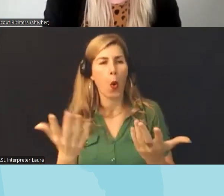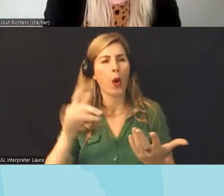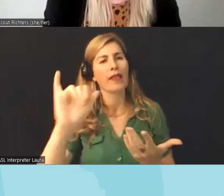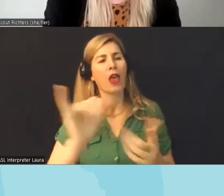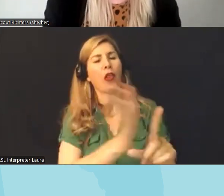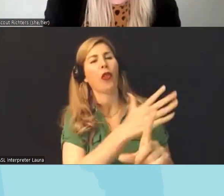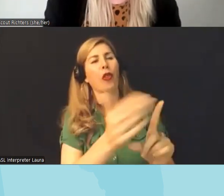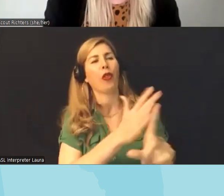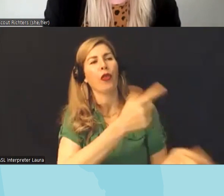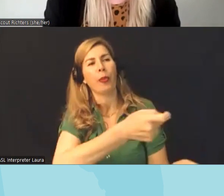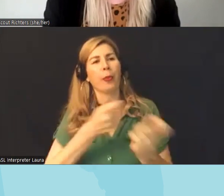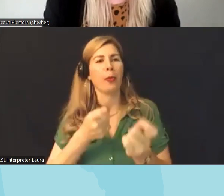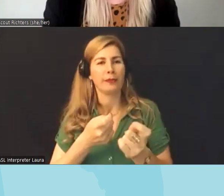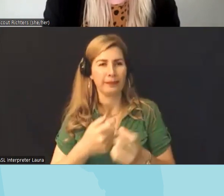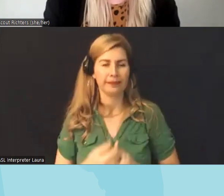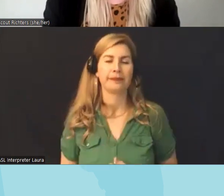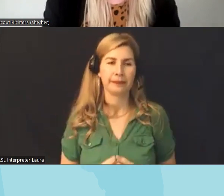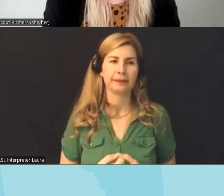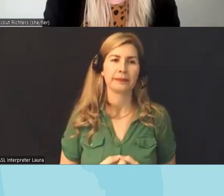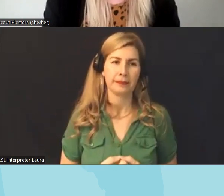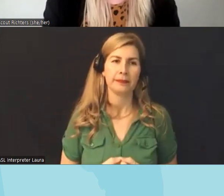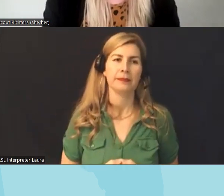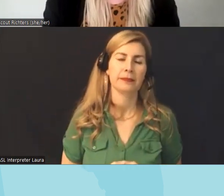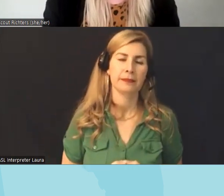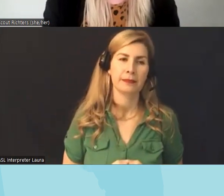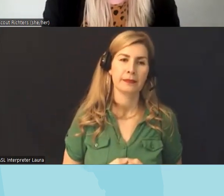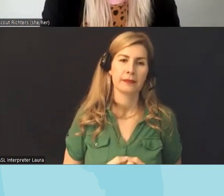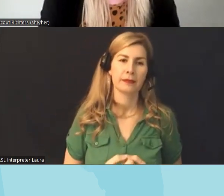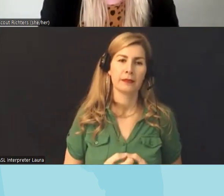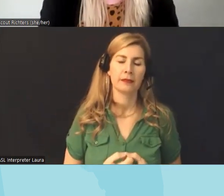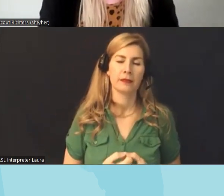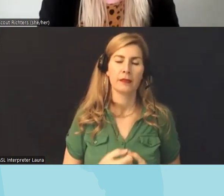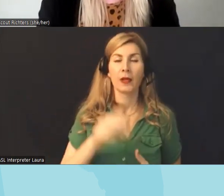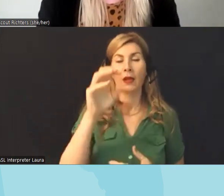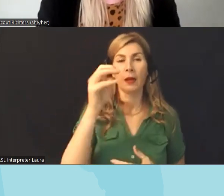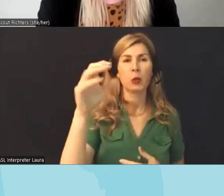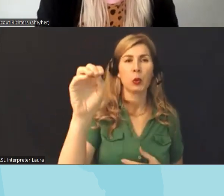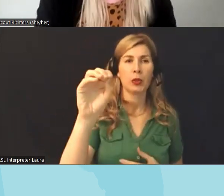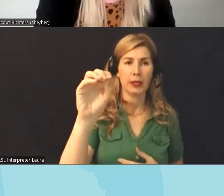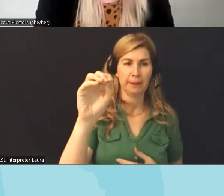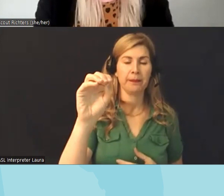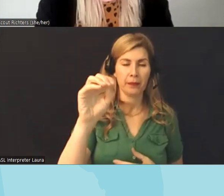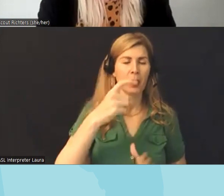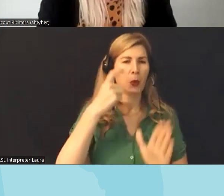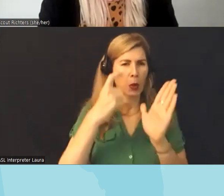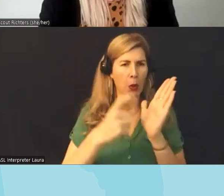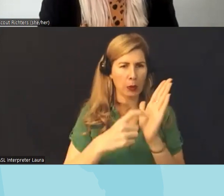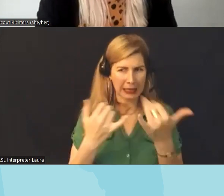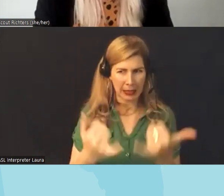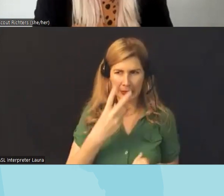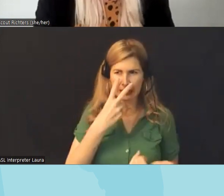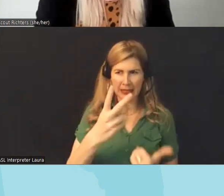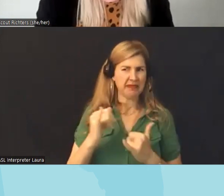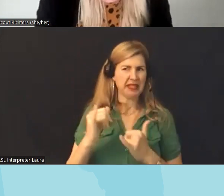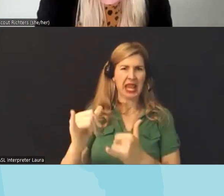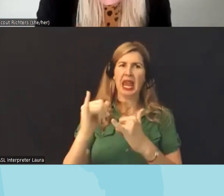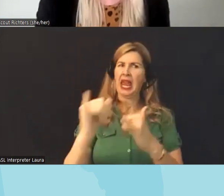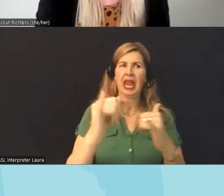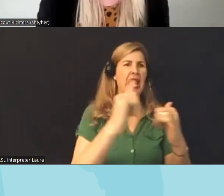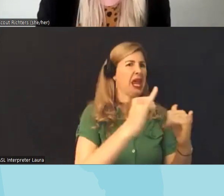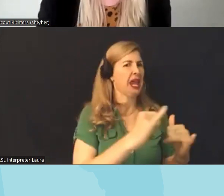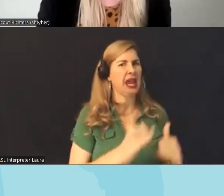minority and in Missouri we're seeing what's being seen in the other states uh largely in addition